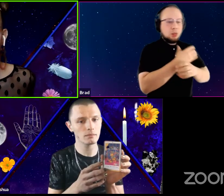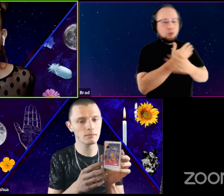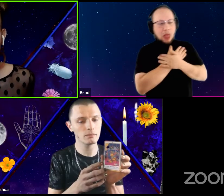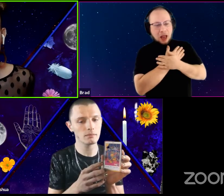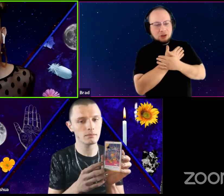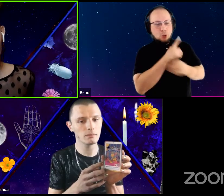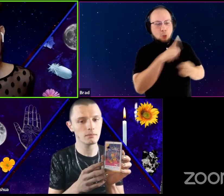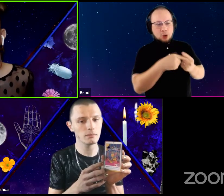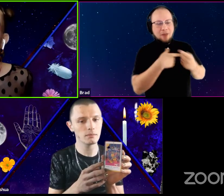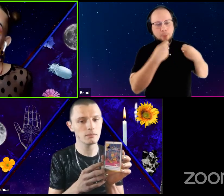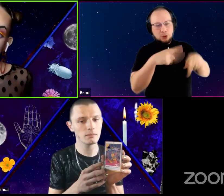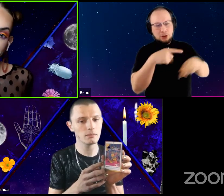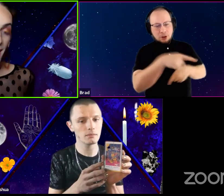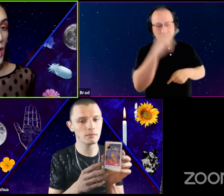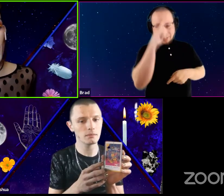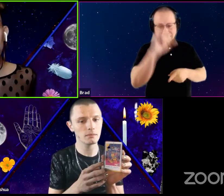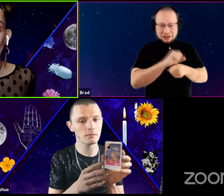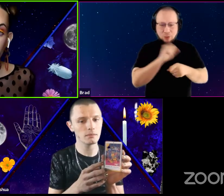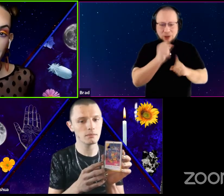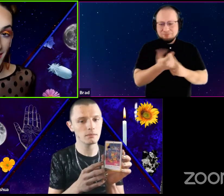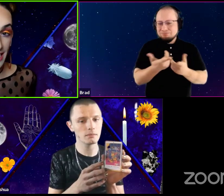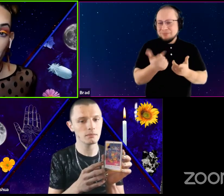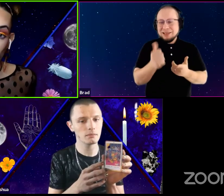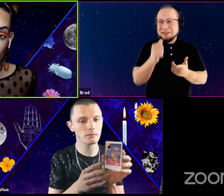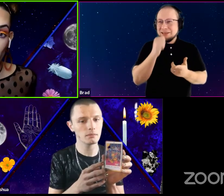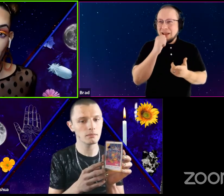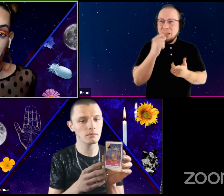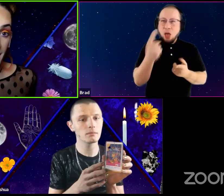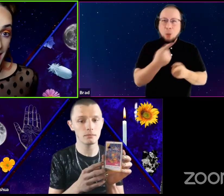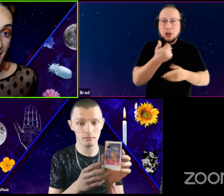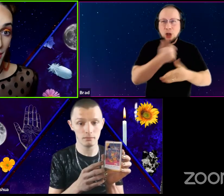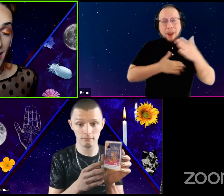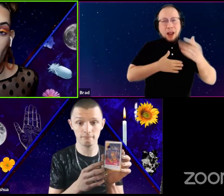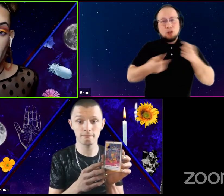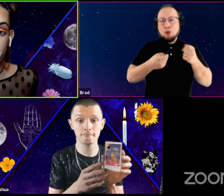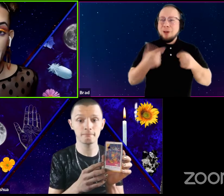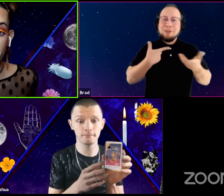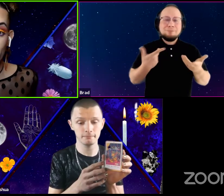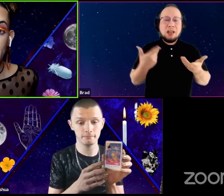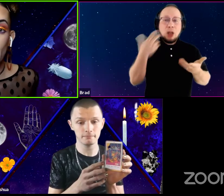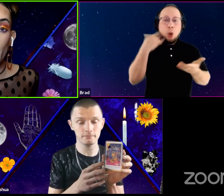Cause the situation is not always a with in your control. Like, you know, as artists and actors